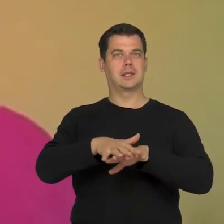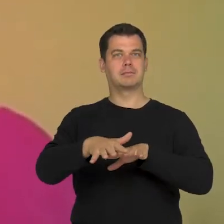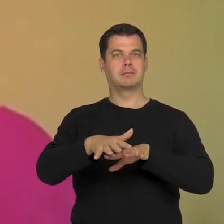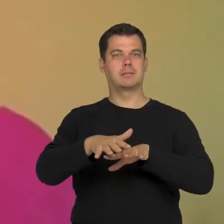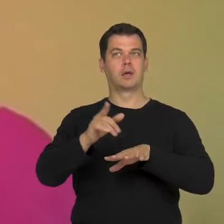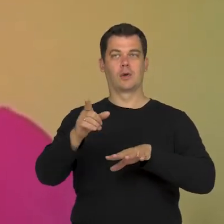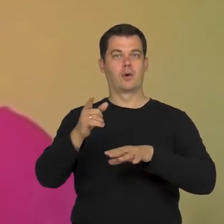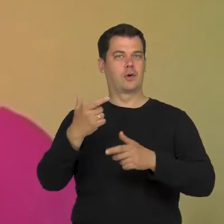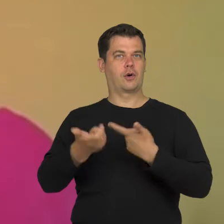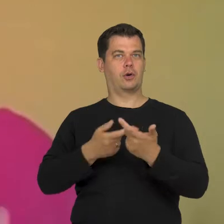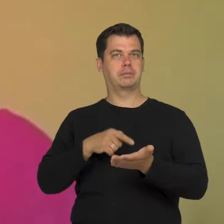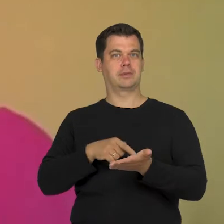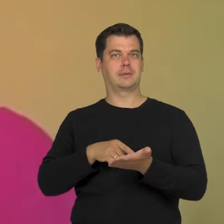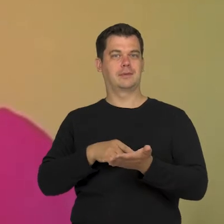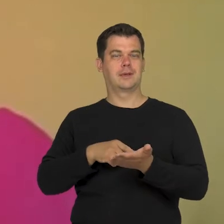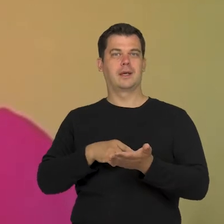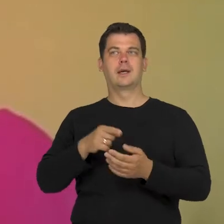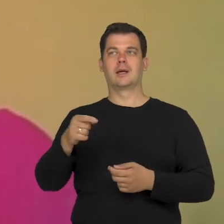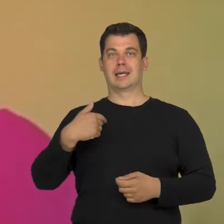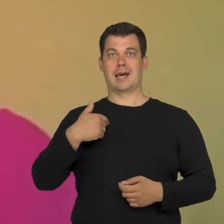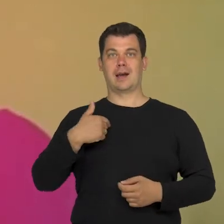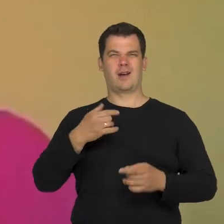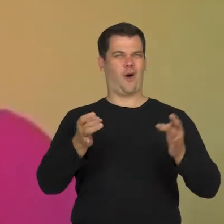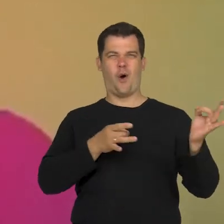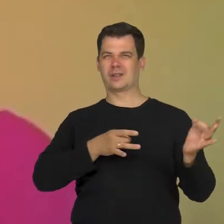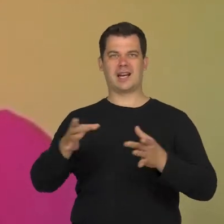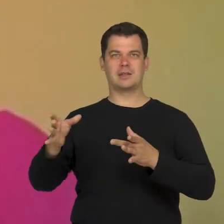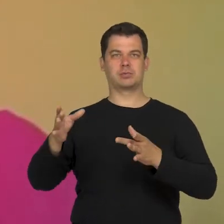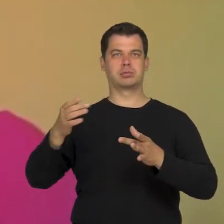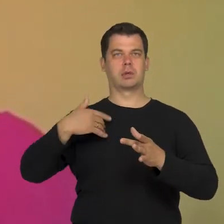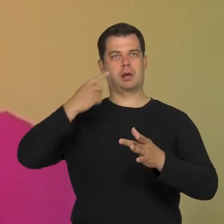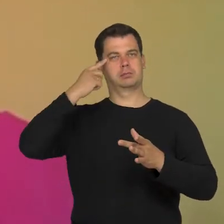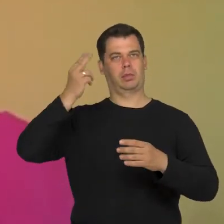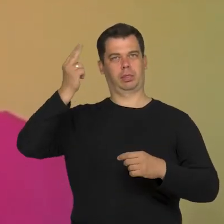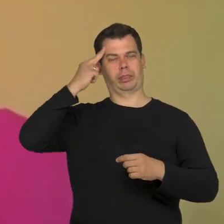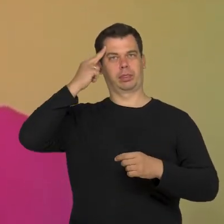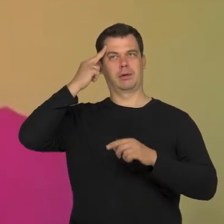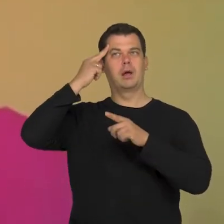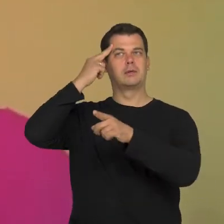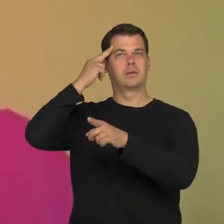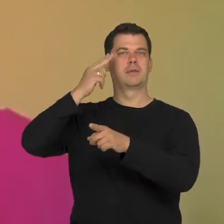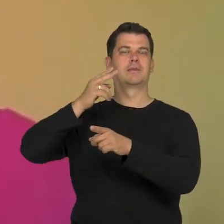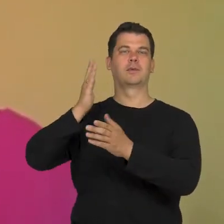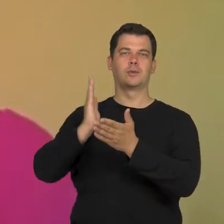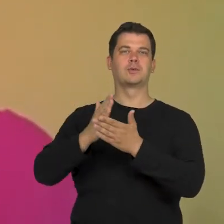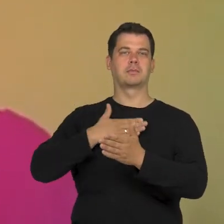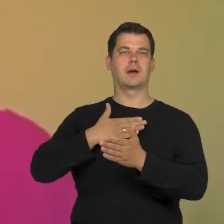influences the facet, that I immediately use that threat filter